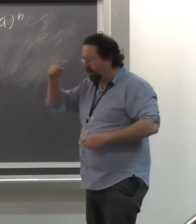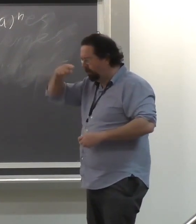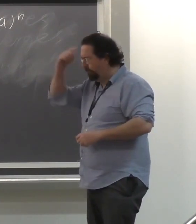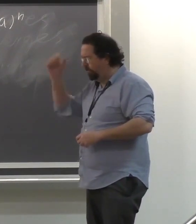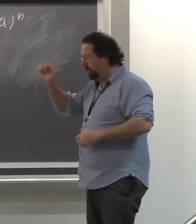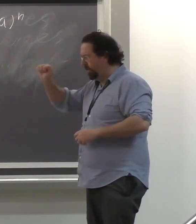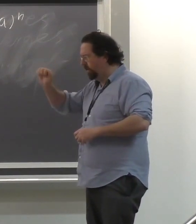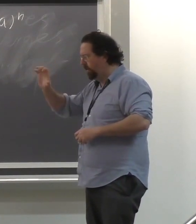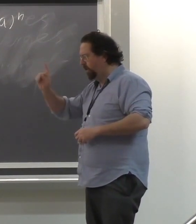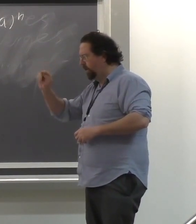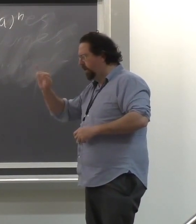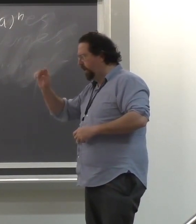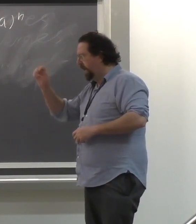Lives Matter movement--